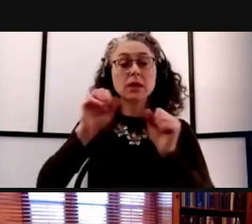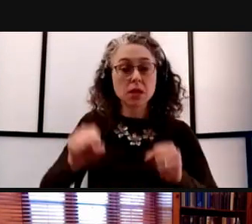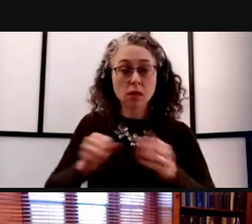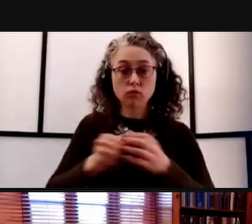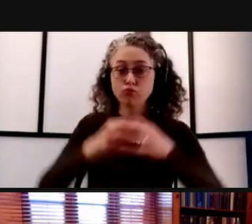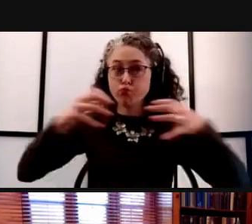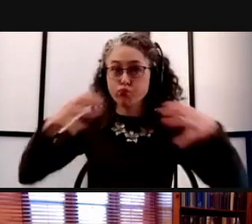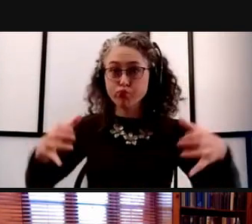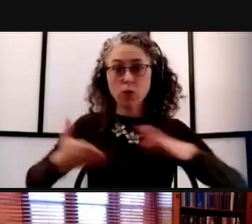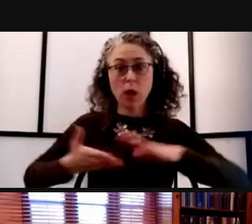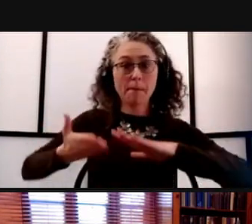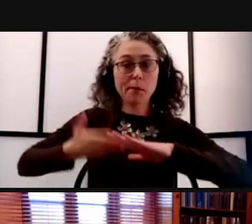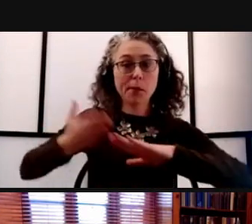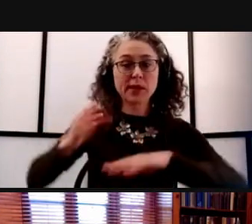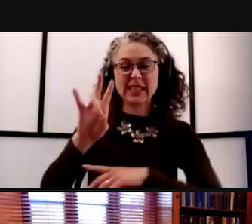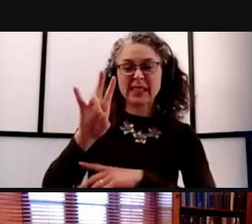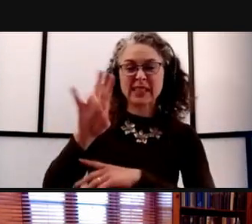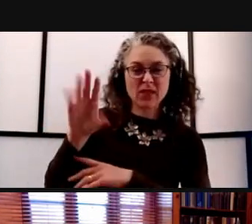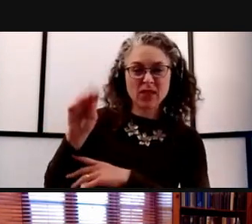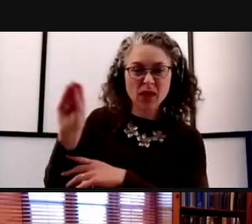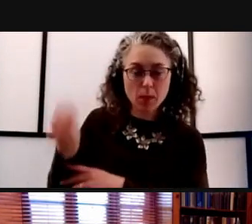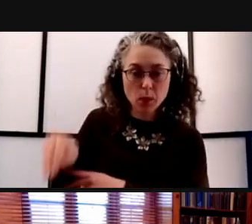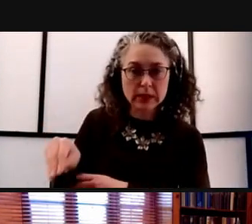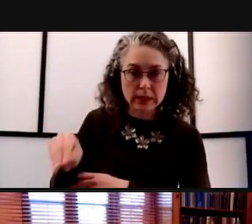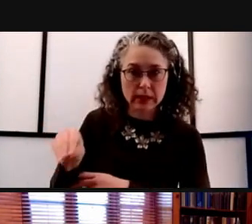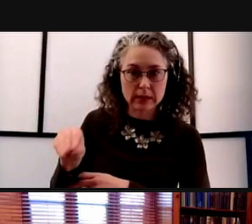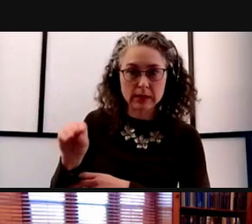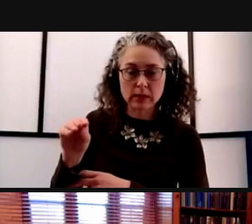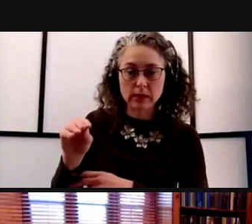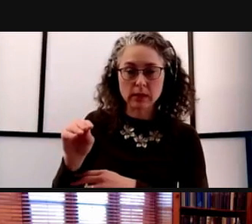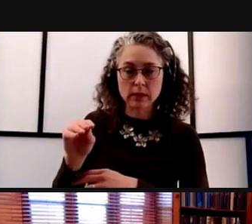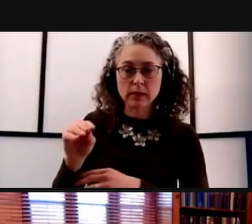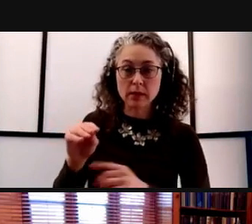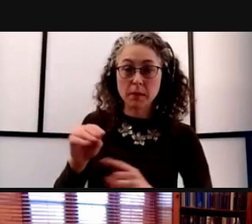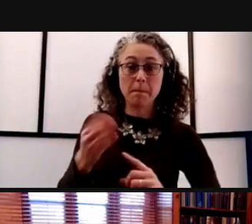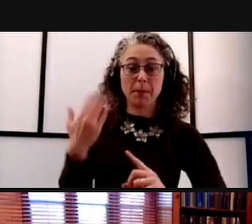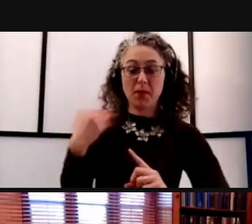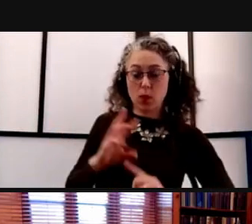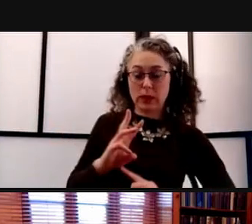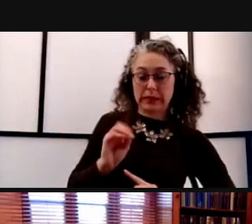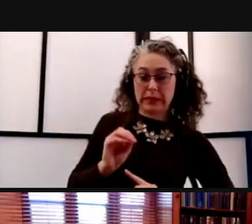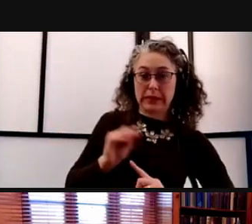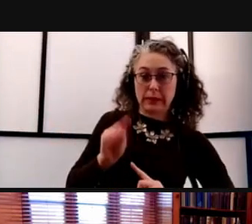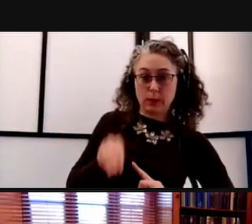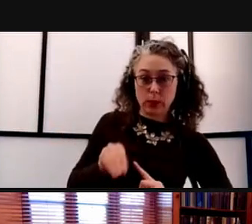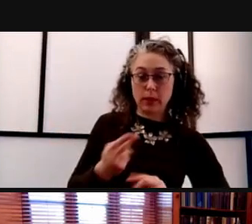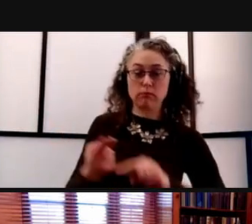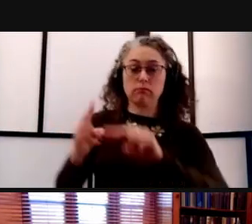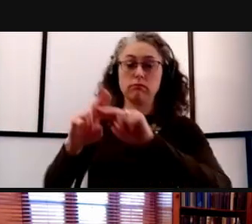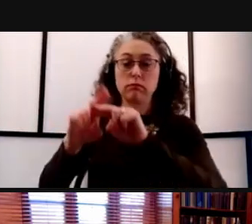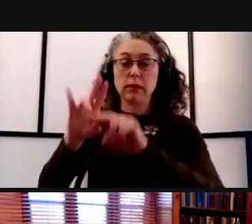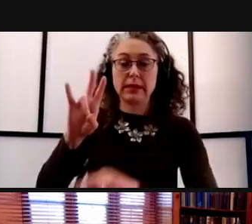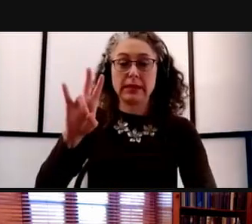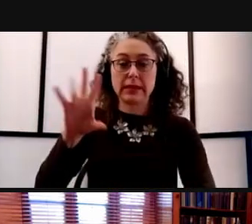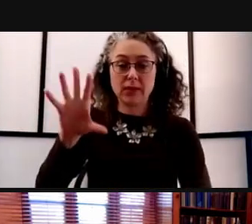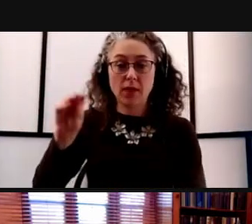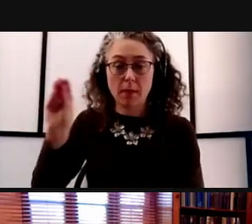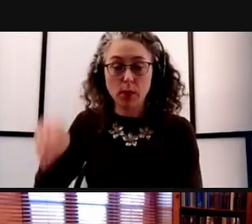of 75% destined density, up from 60% density. Now this density requirement increase is permissible